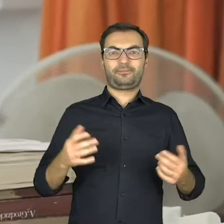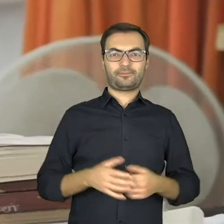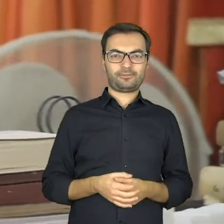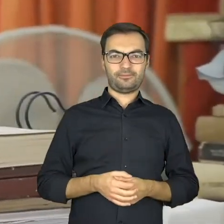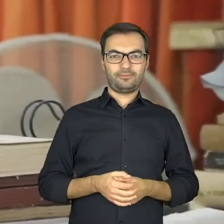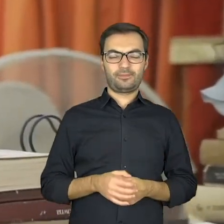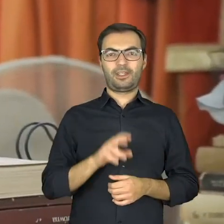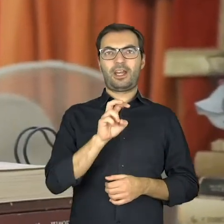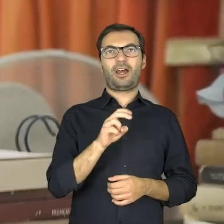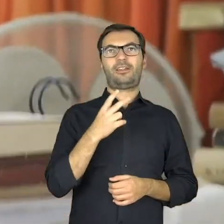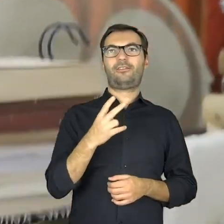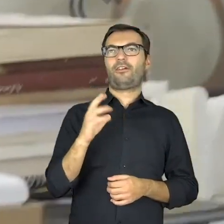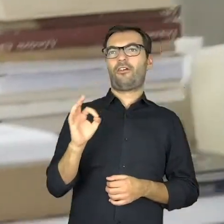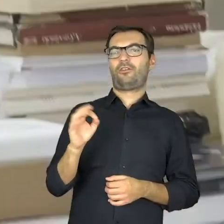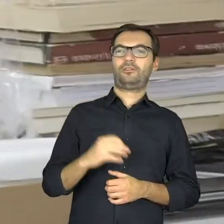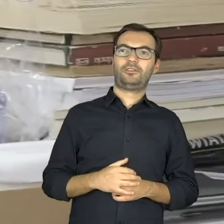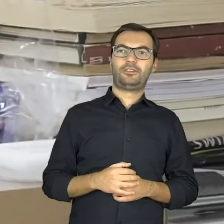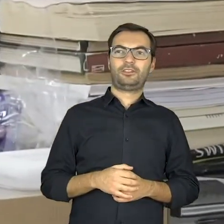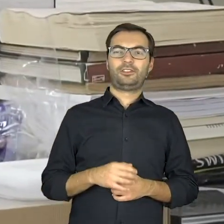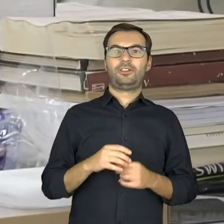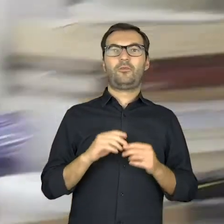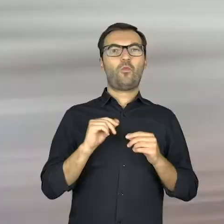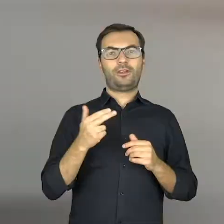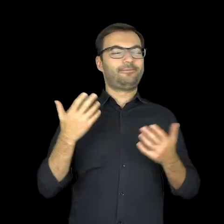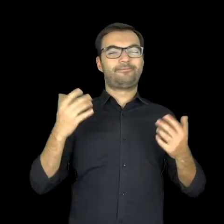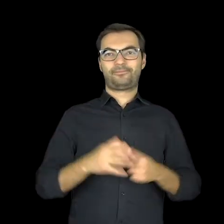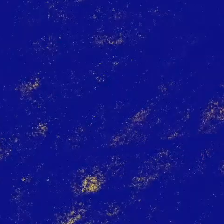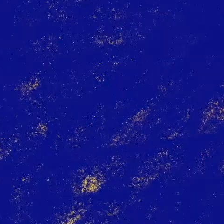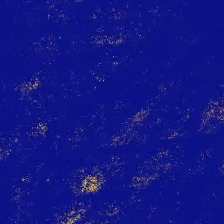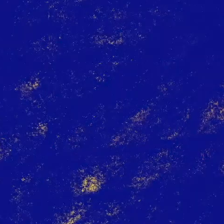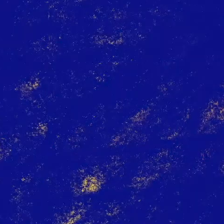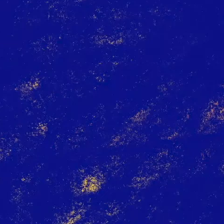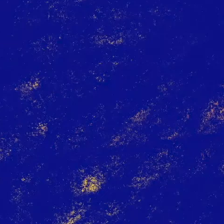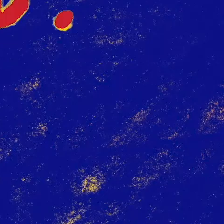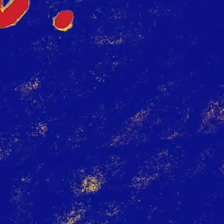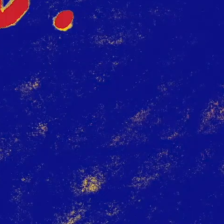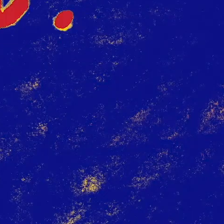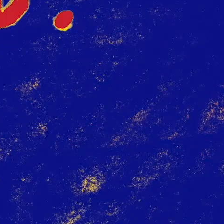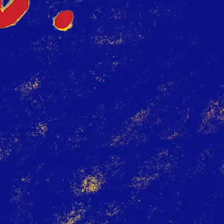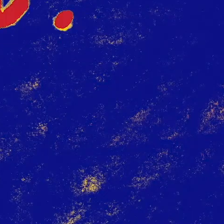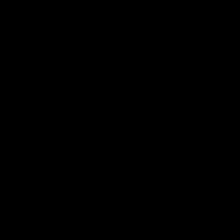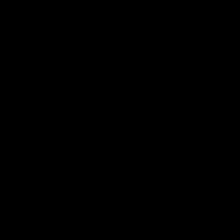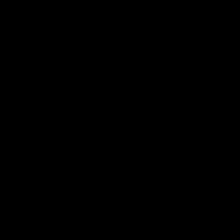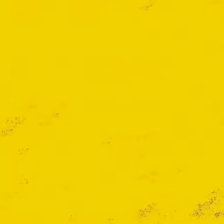Liquid… H2O, H2O, liquid... T.B.C.